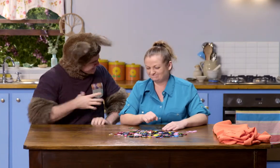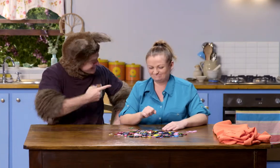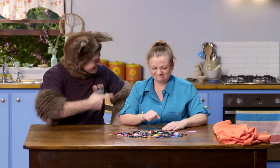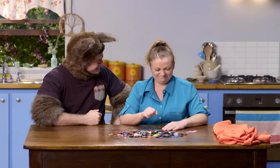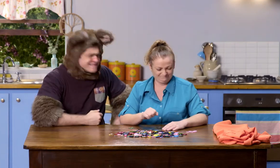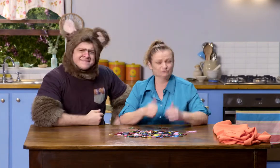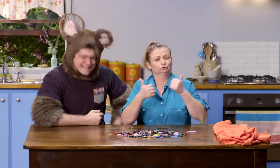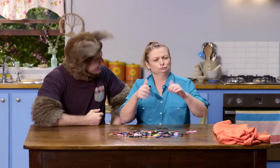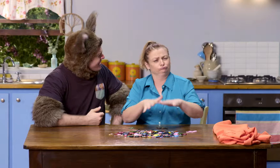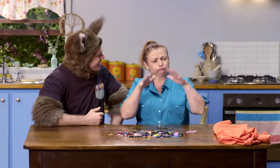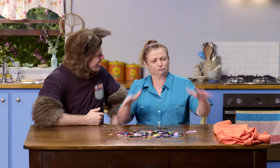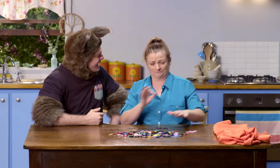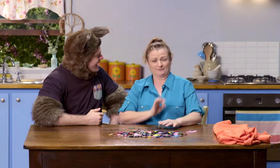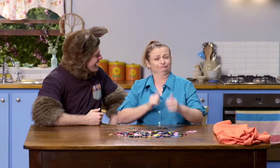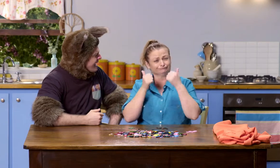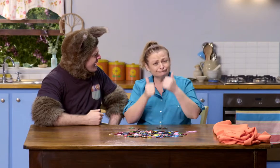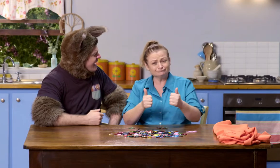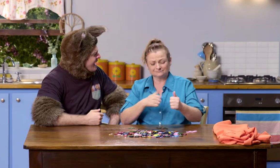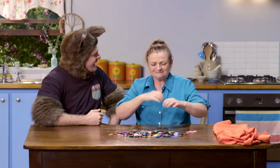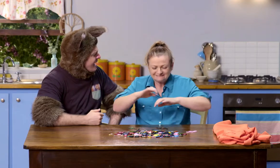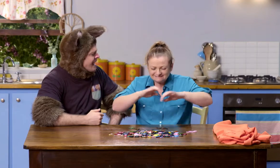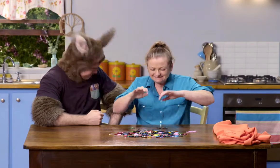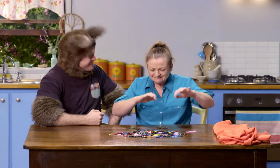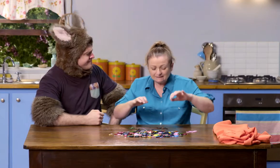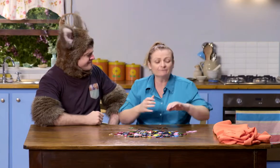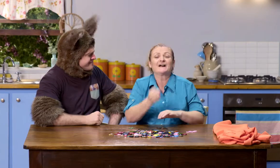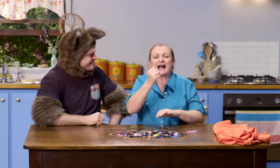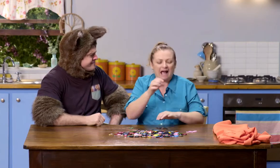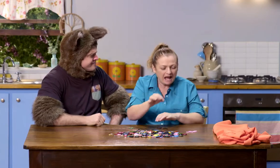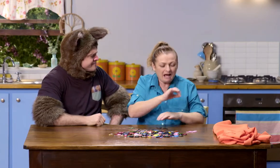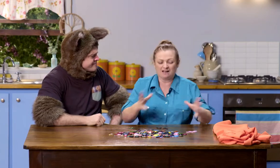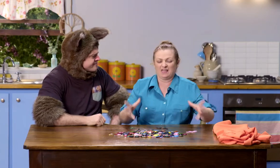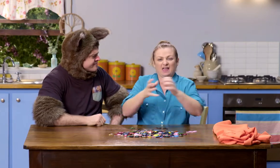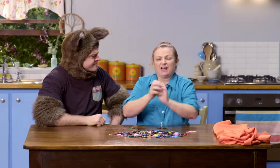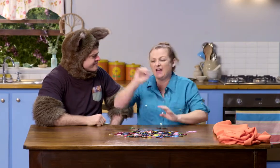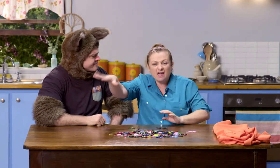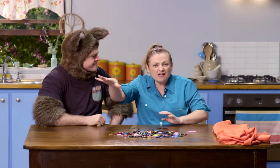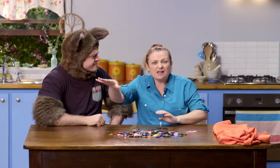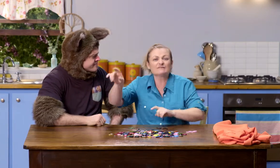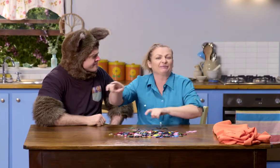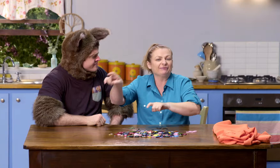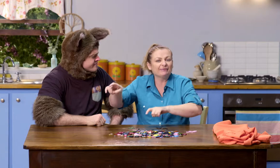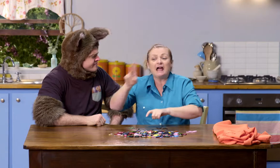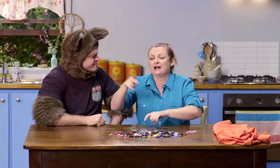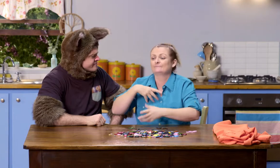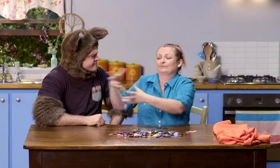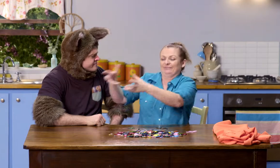Yes. It's great to have a big bag of buttons, but it's always hard to sort them out because once I've found the button,